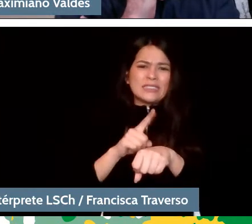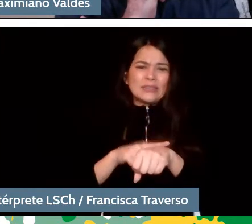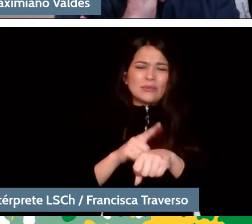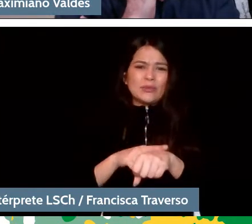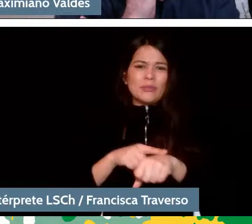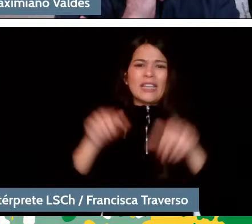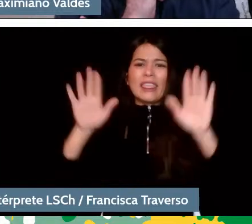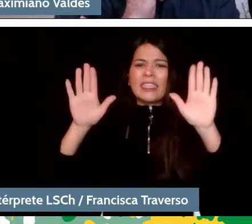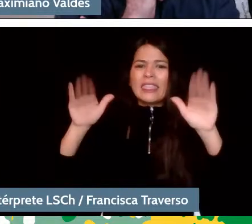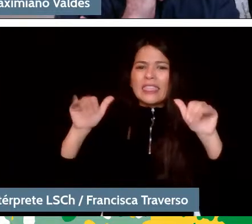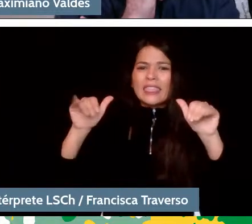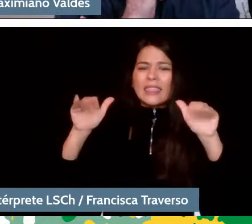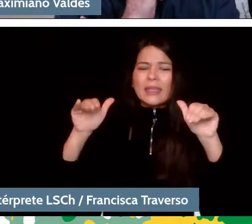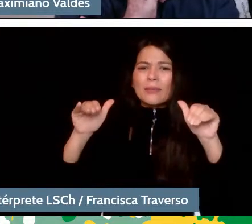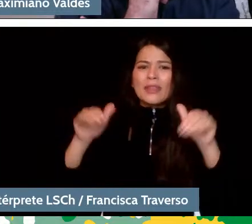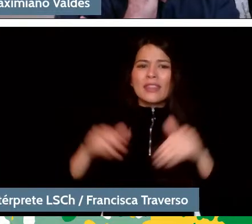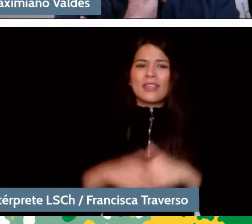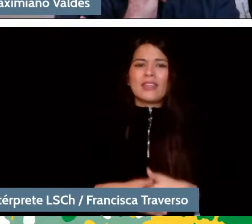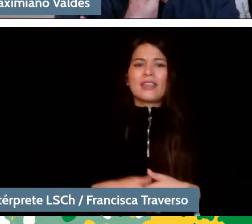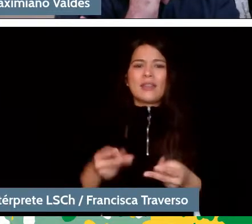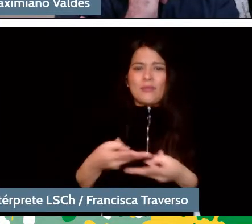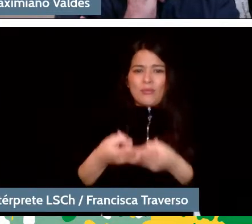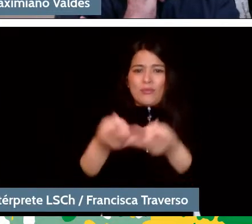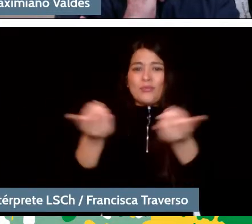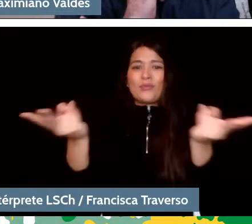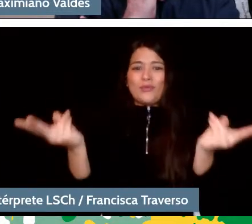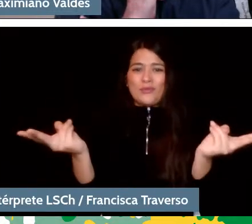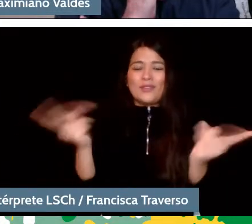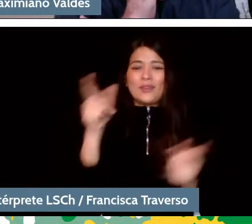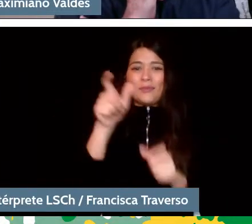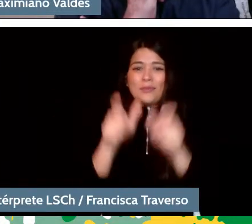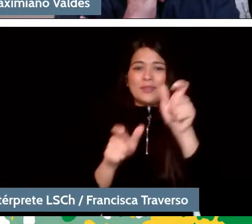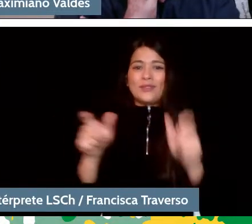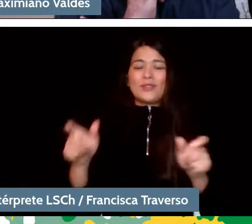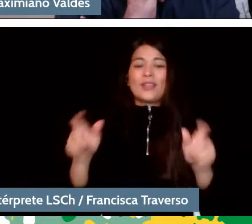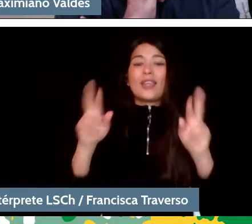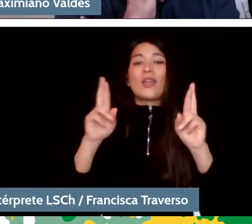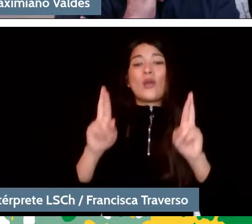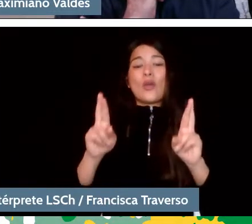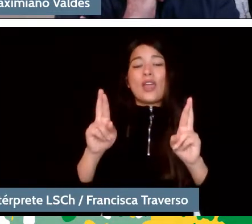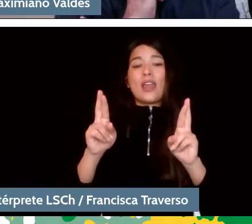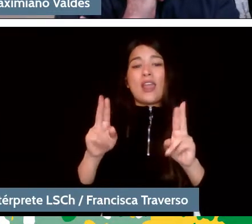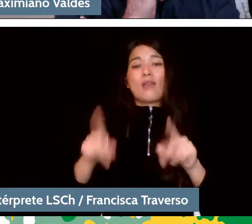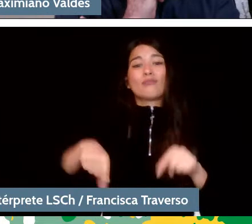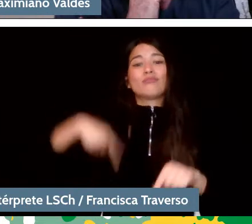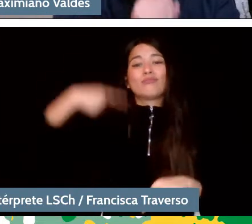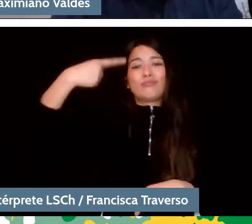just so you can say goodbye to your audience and, hopefully, we can have another opportunity